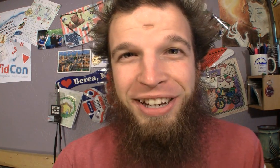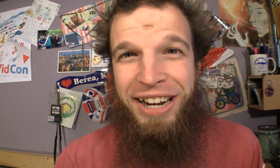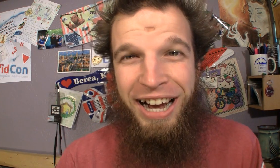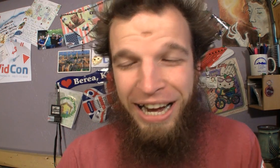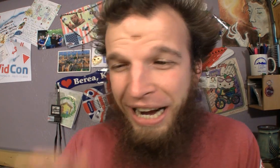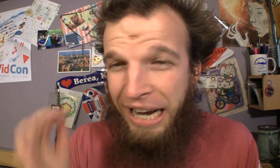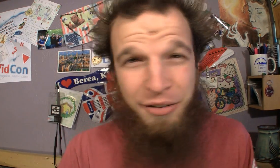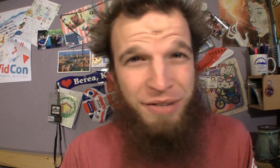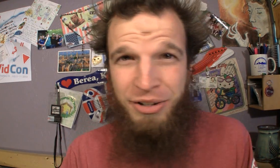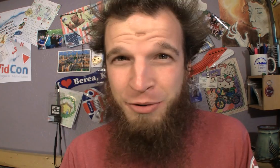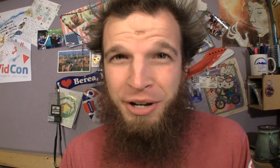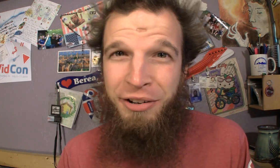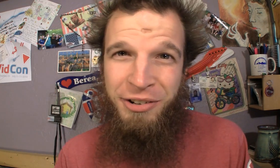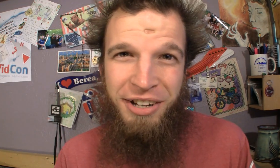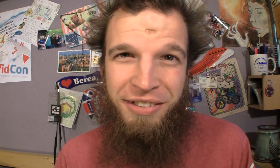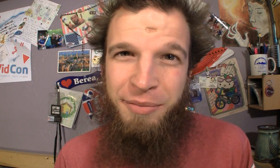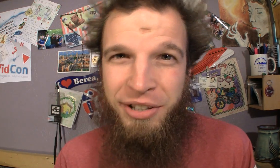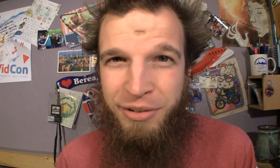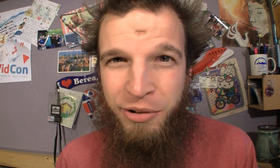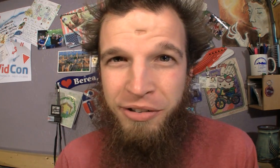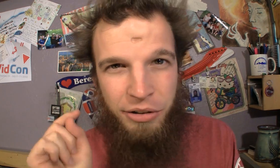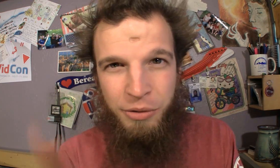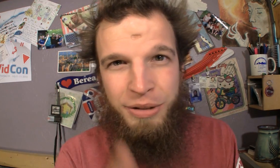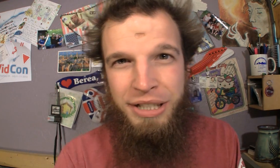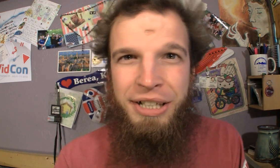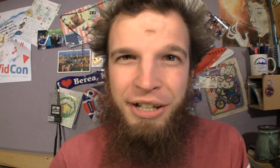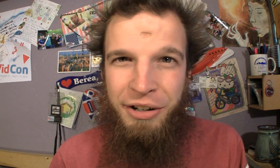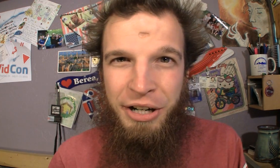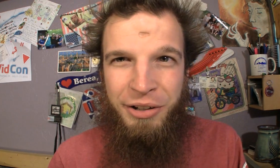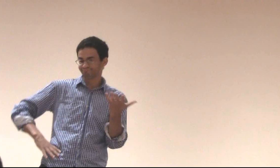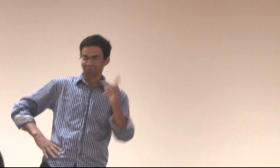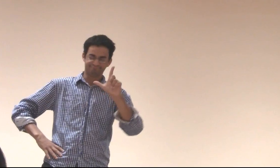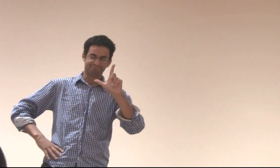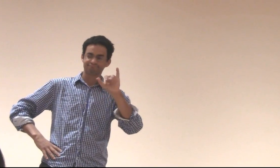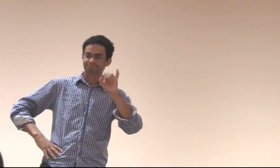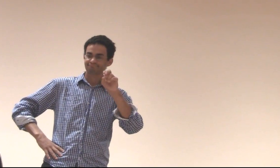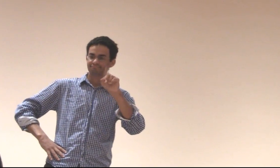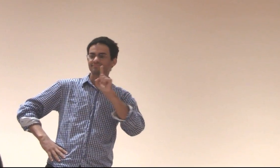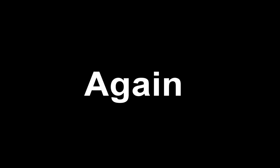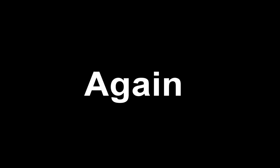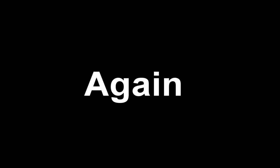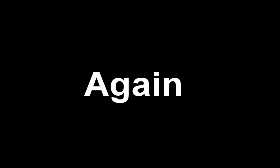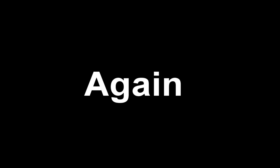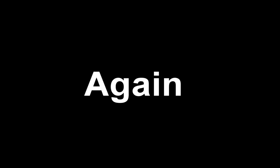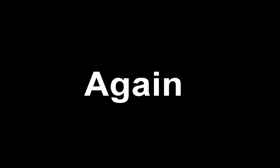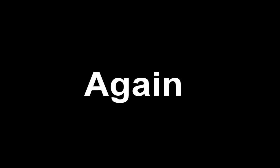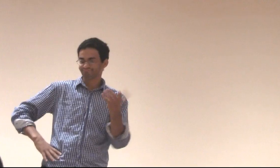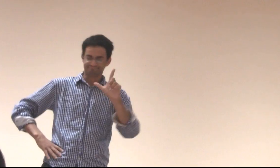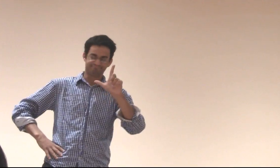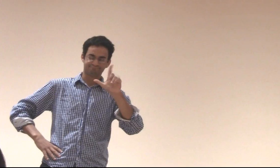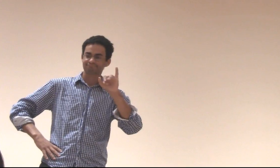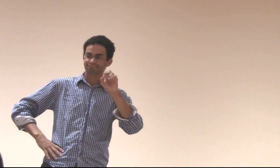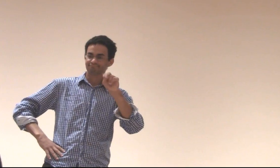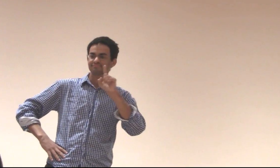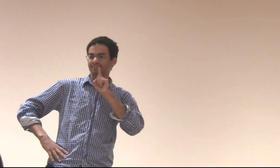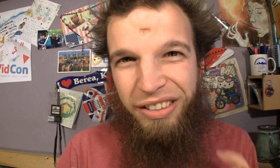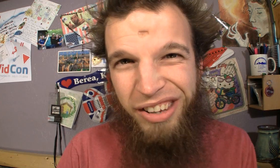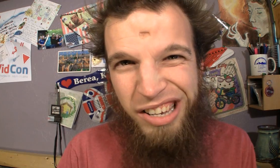I don't even understand some of these words, so here you go: ??fs-LIN??